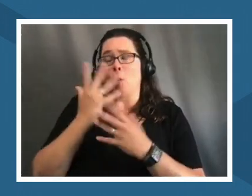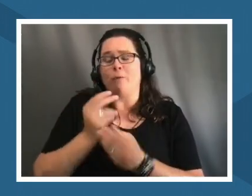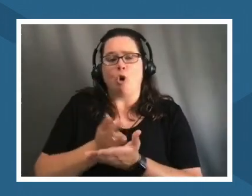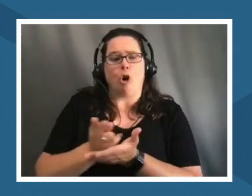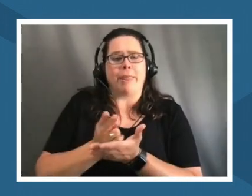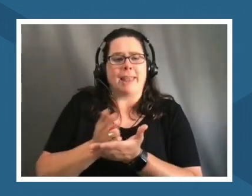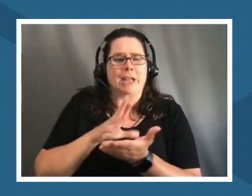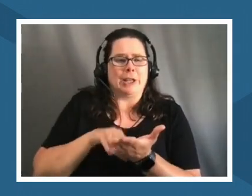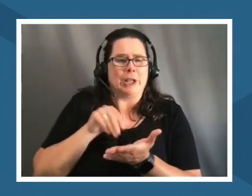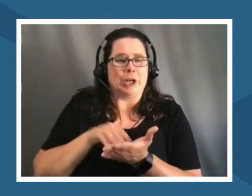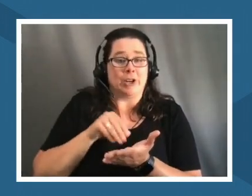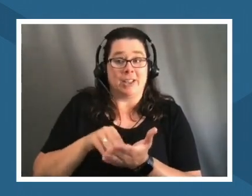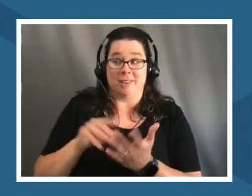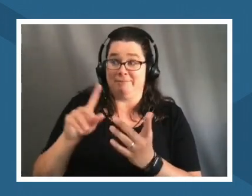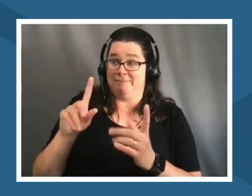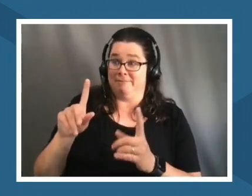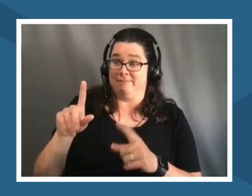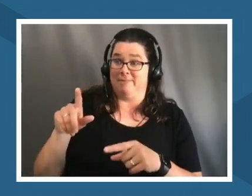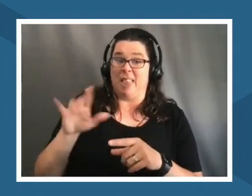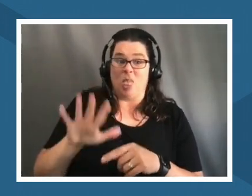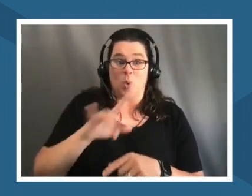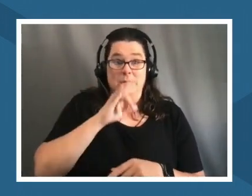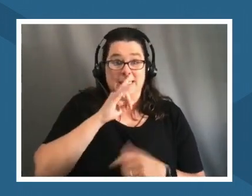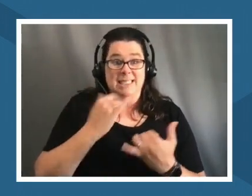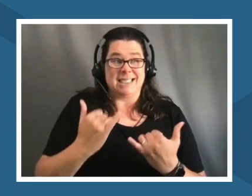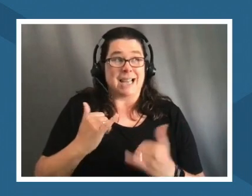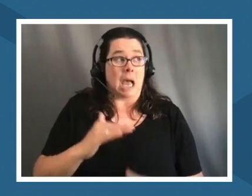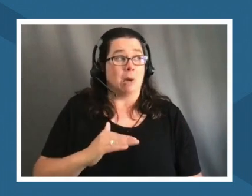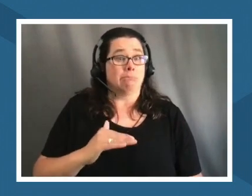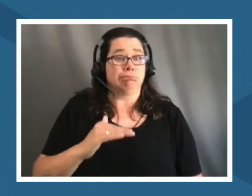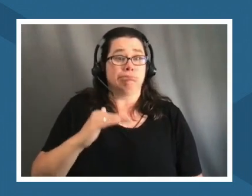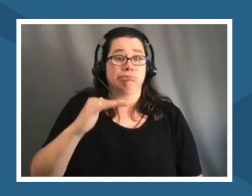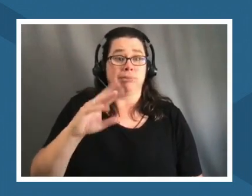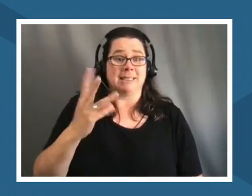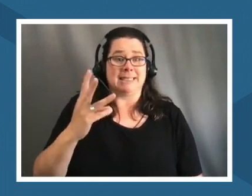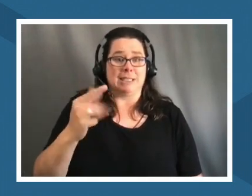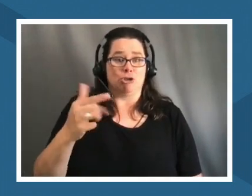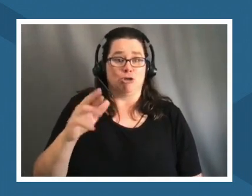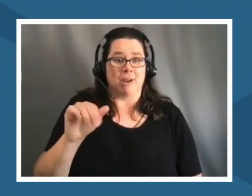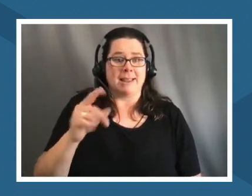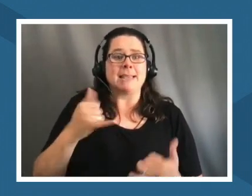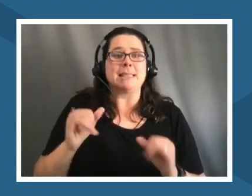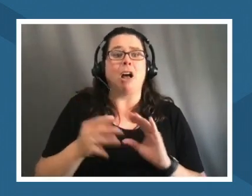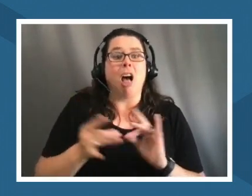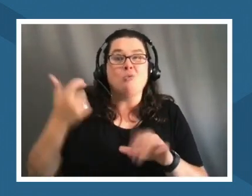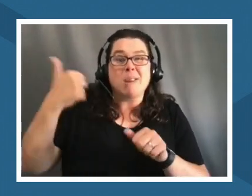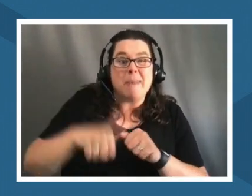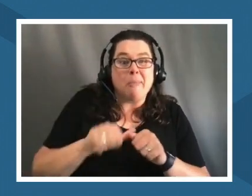to this very day and these kids are now in sixth grade and they still talk about